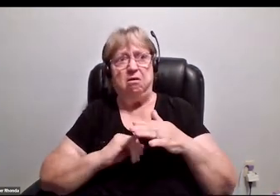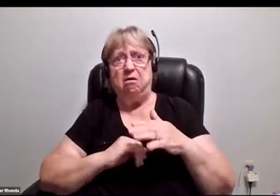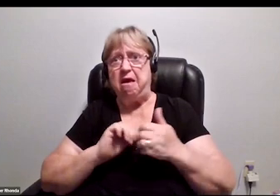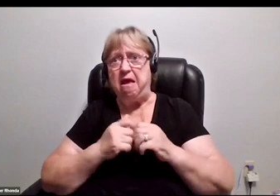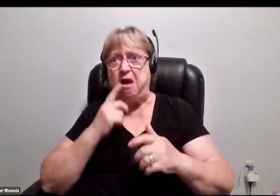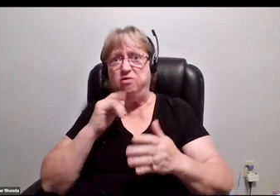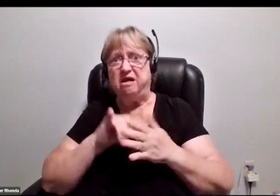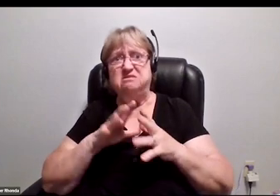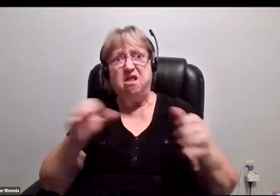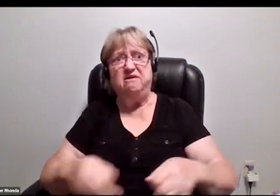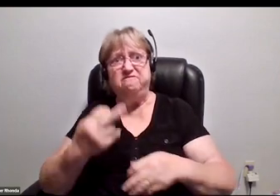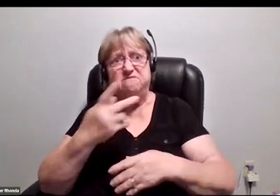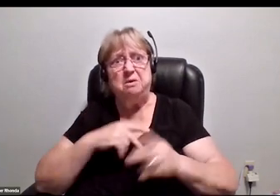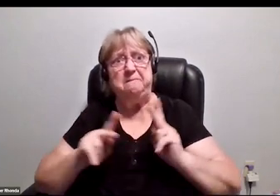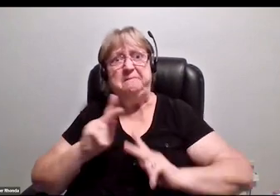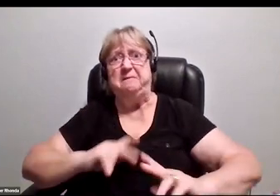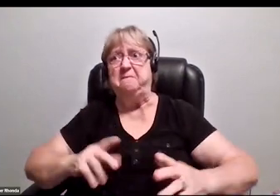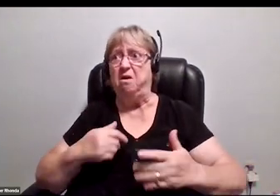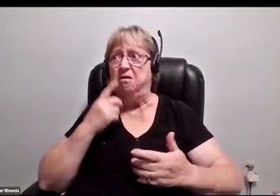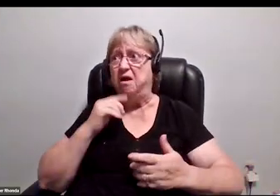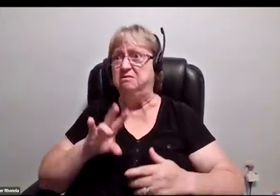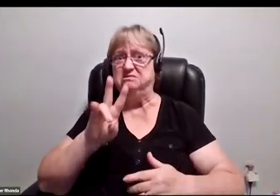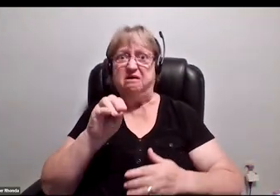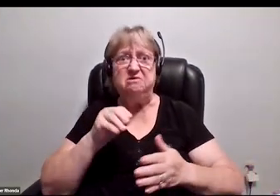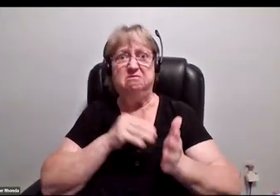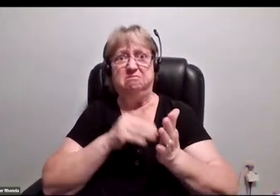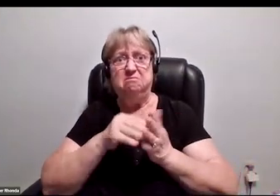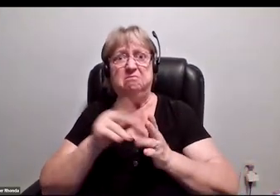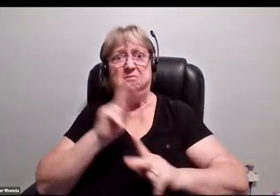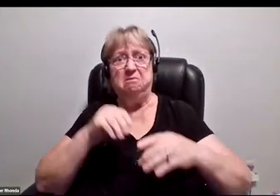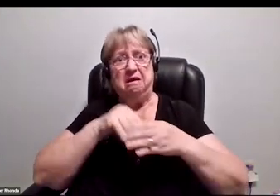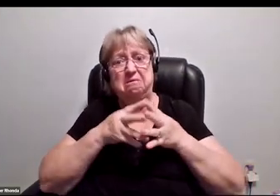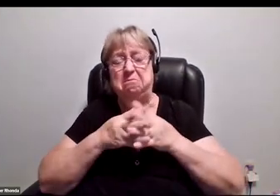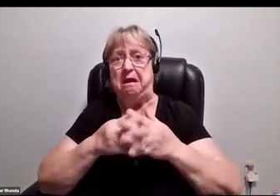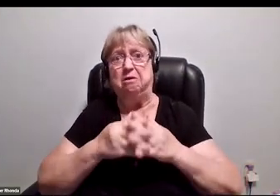It's a lot of fucking people. It's like 70 million people in America alone